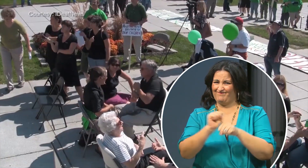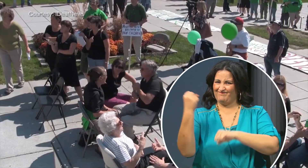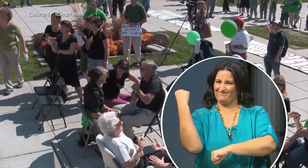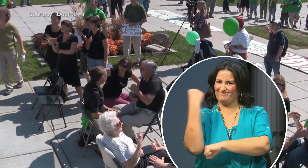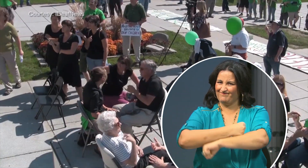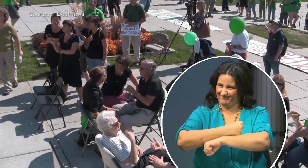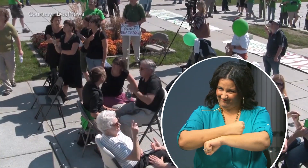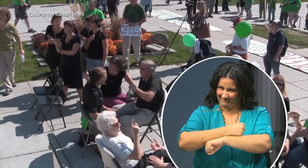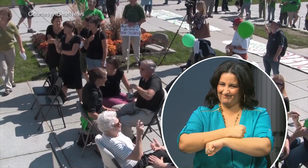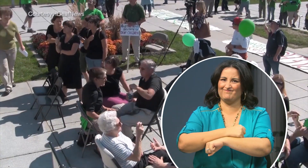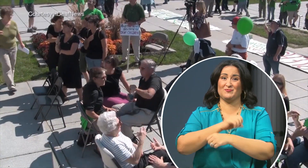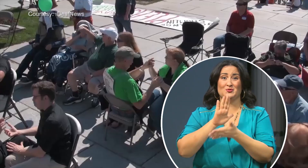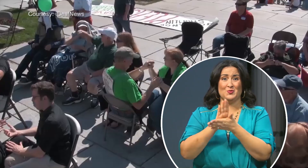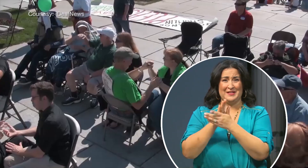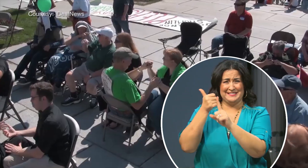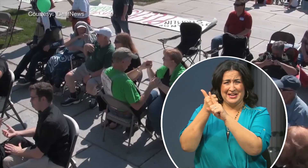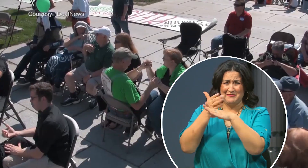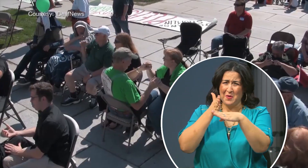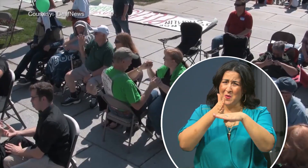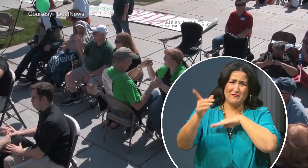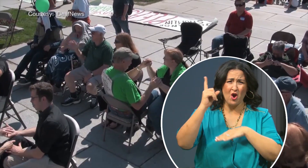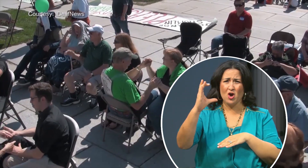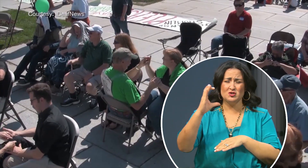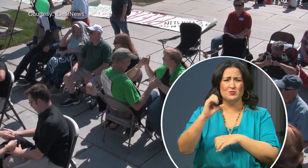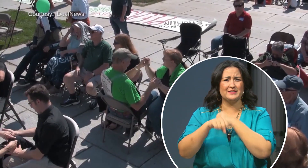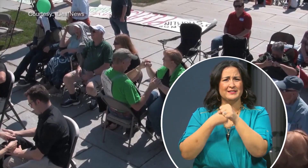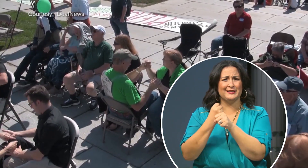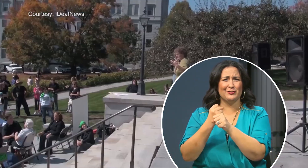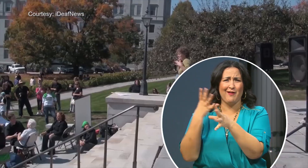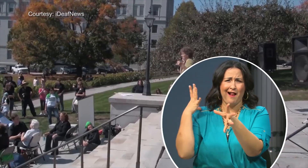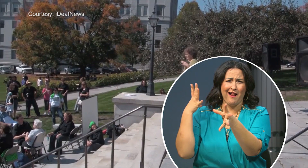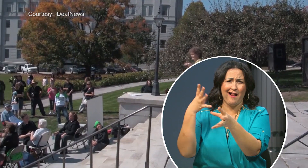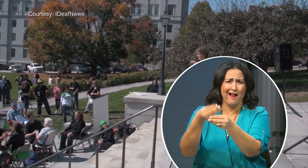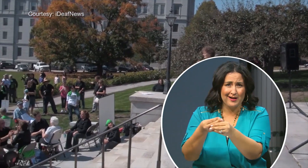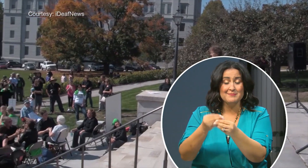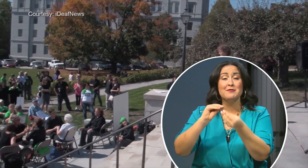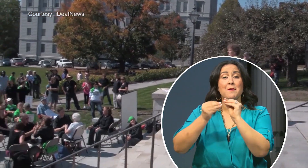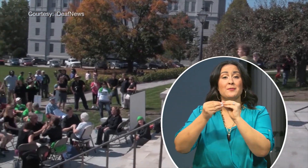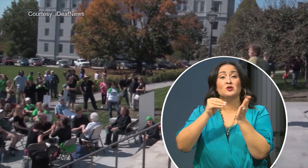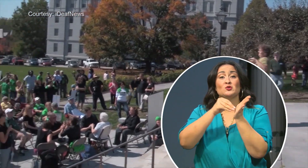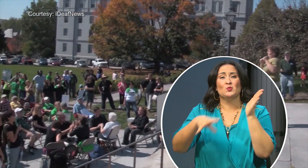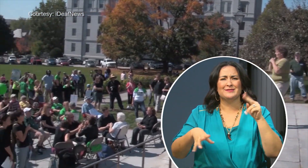has officially shut down. The school has been around for over a century but due to